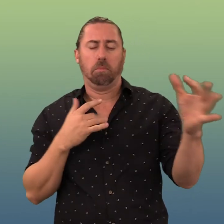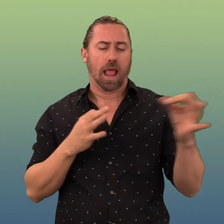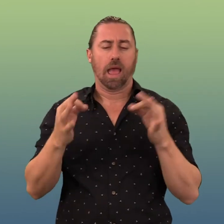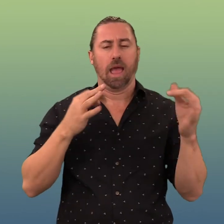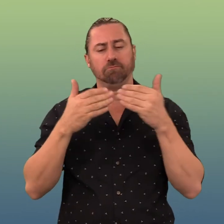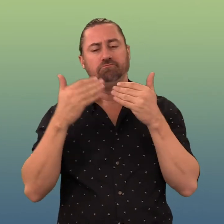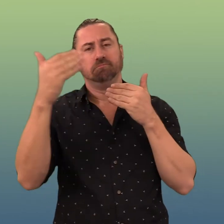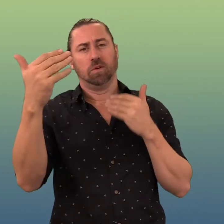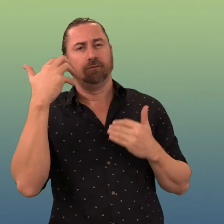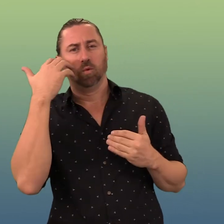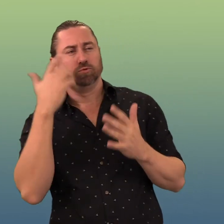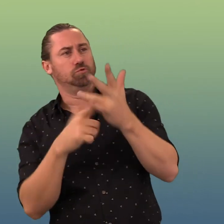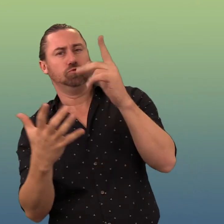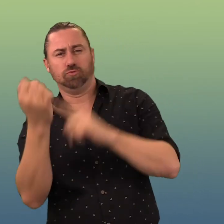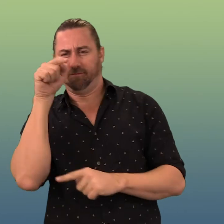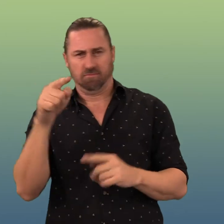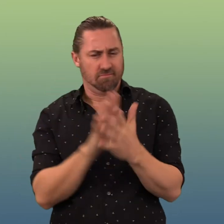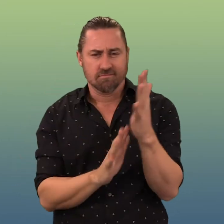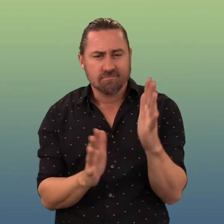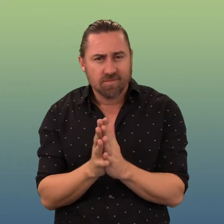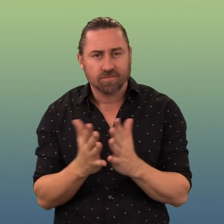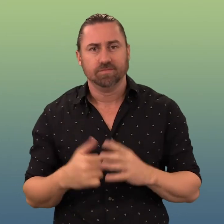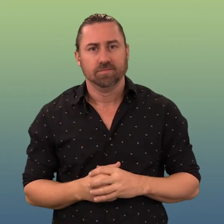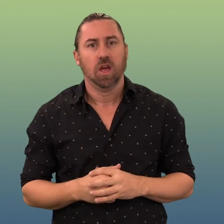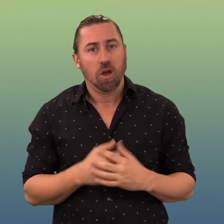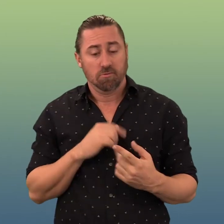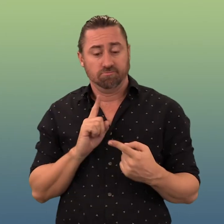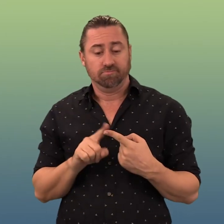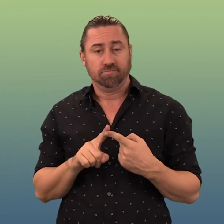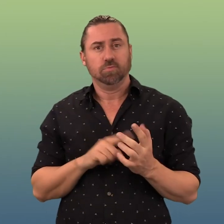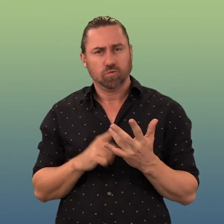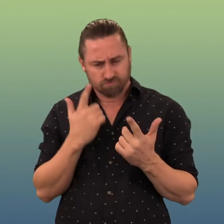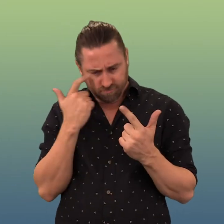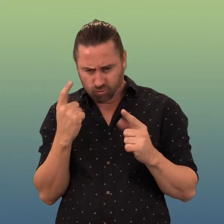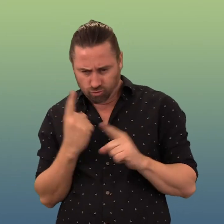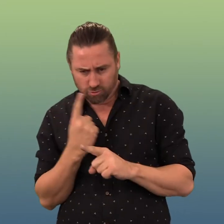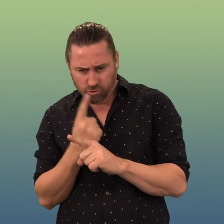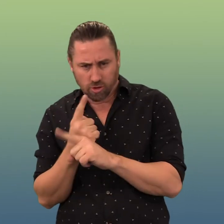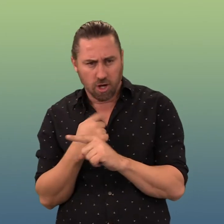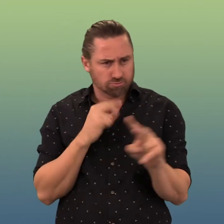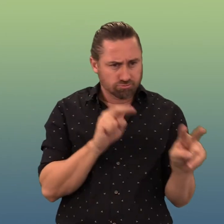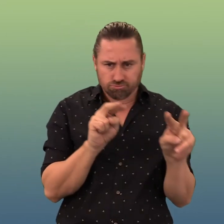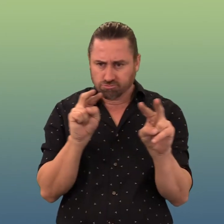and establish the foundation for change. Identify opportunities to engage partners in co-design